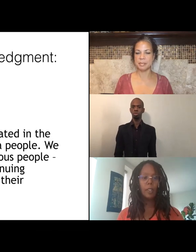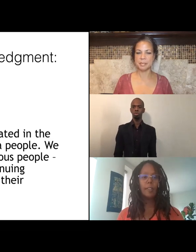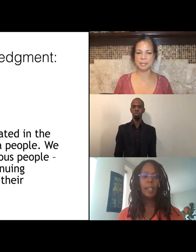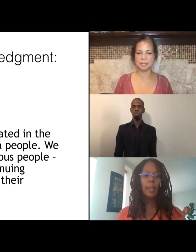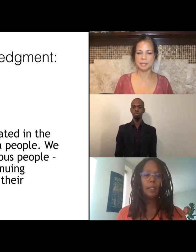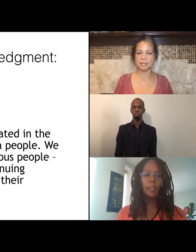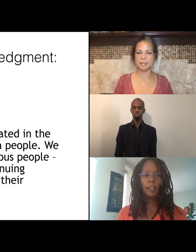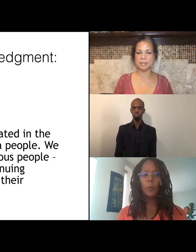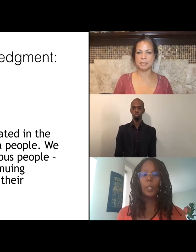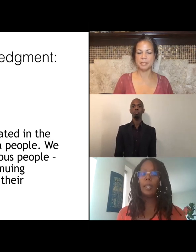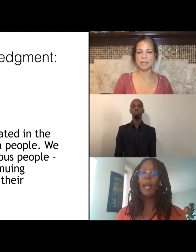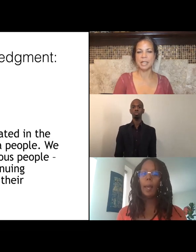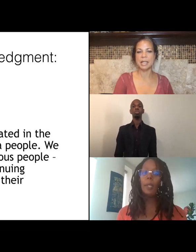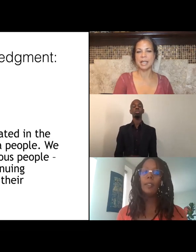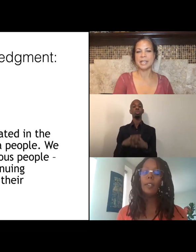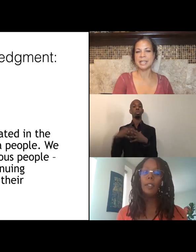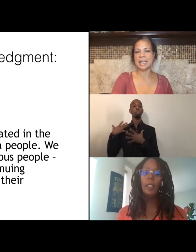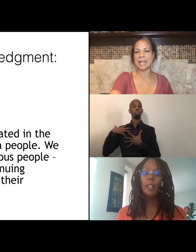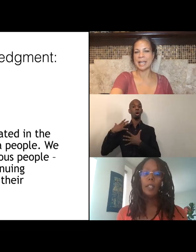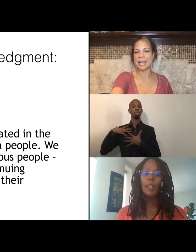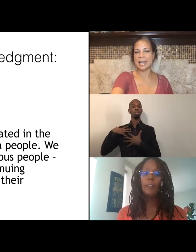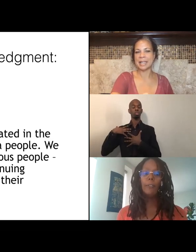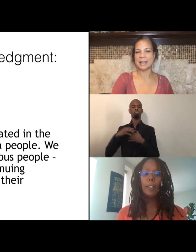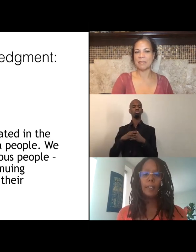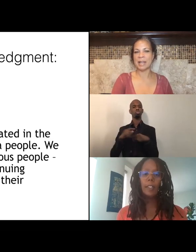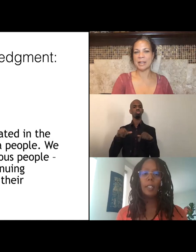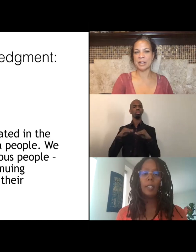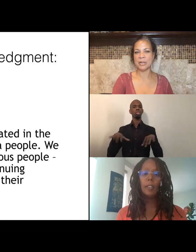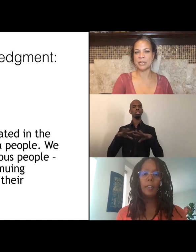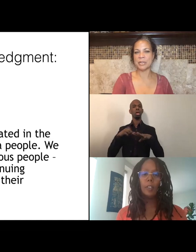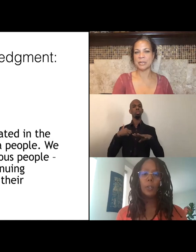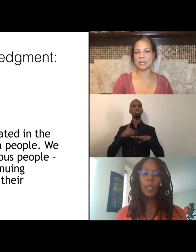This land that we inhabit is physically situated,